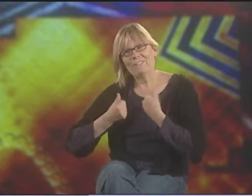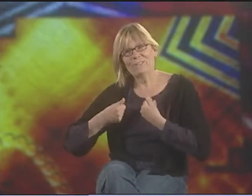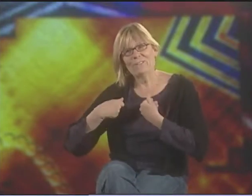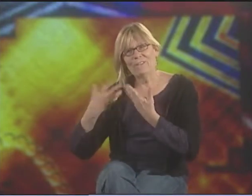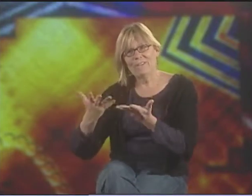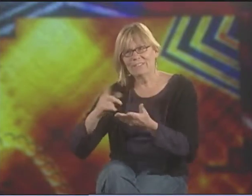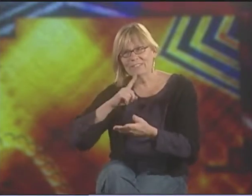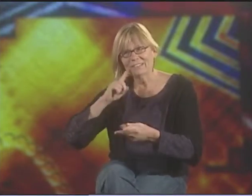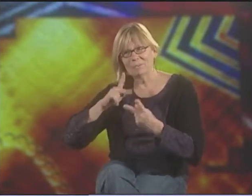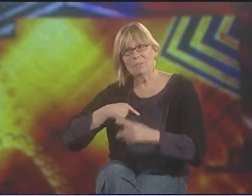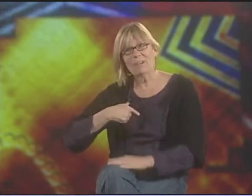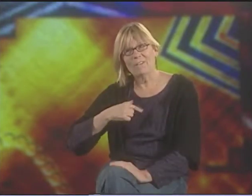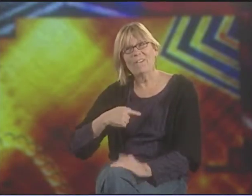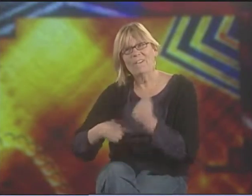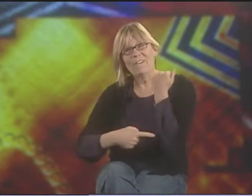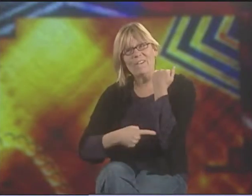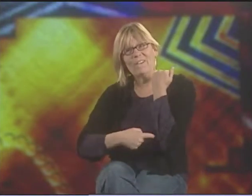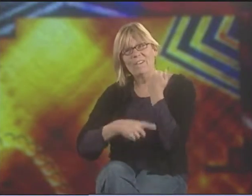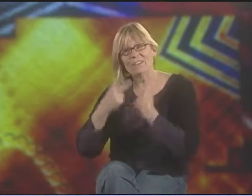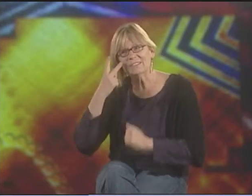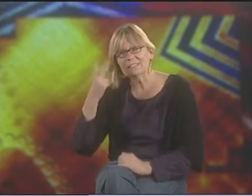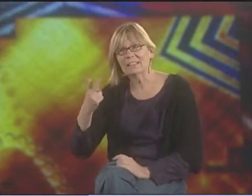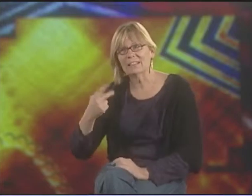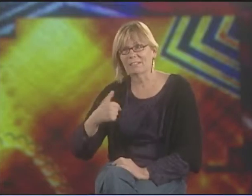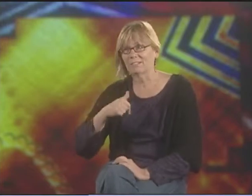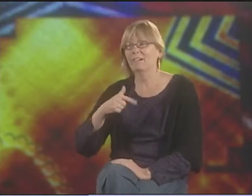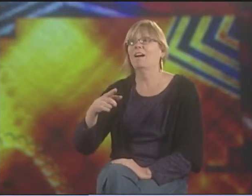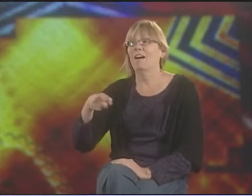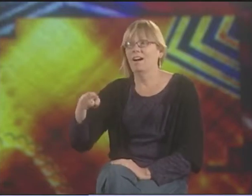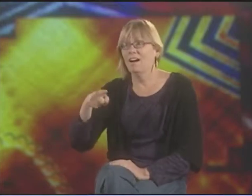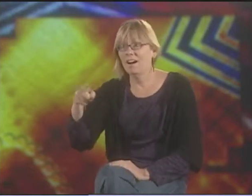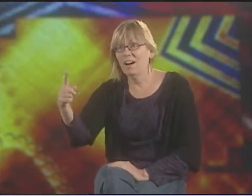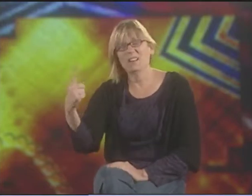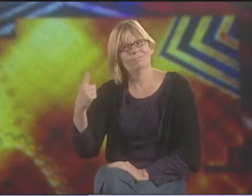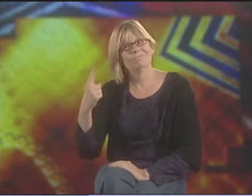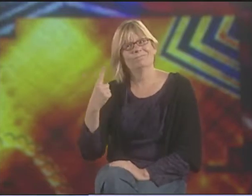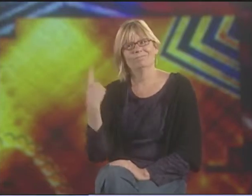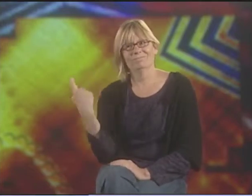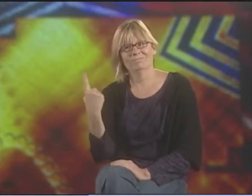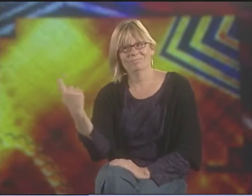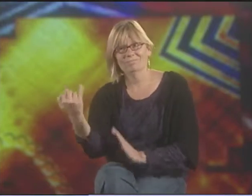HEARING PEOPLE HAVE FORCED US. YOU KNOW, THEY'VE BEEN SEEING US IN THIS PARTICULAR WAY,